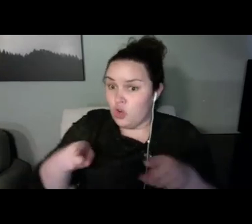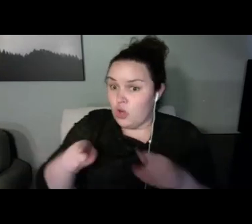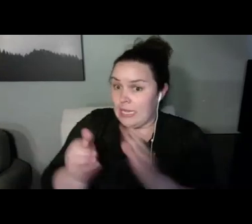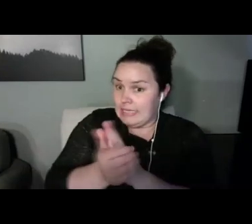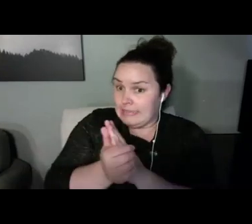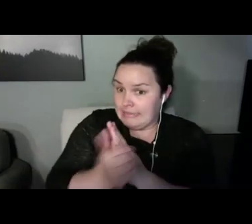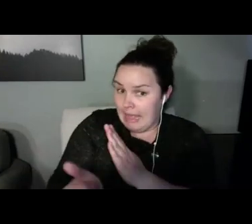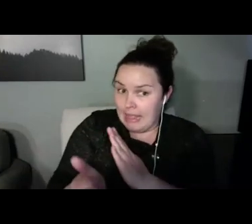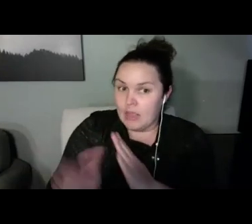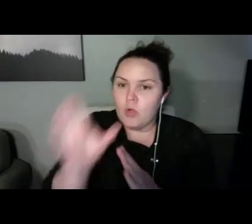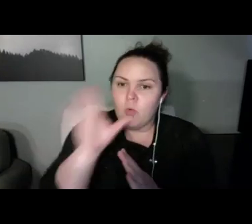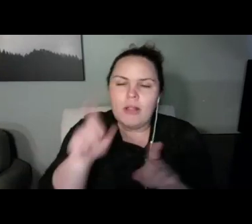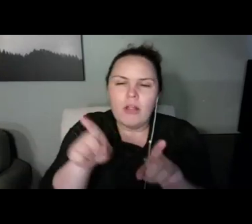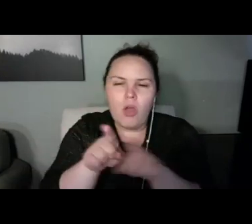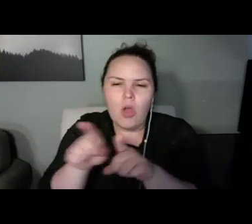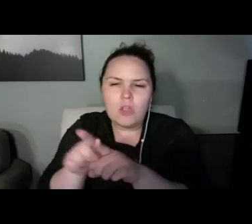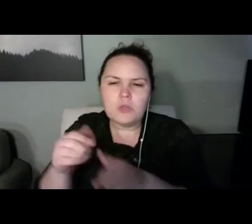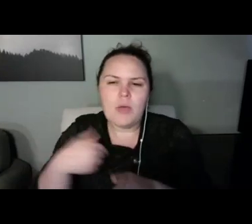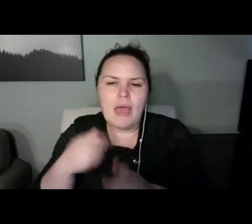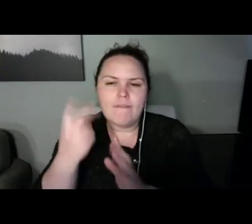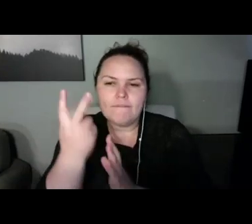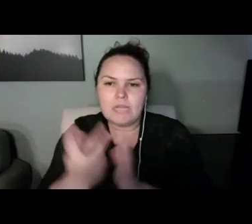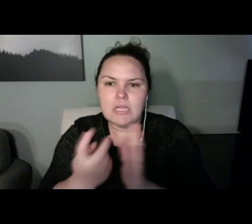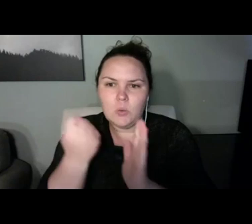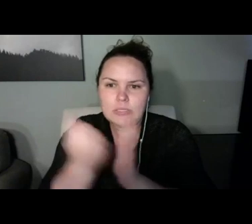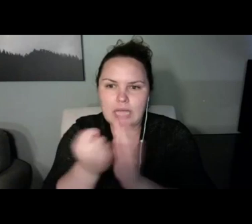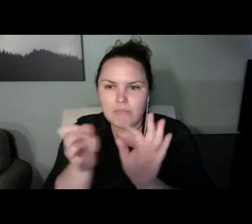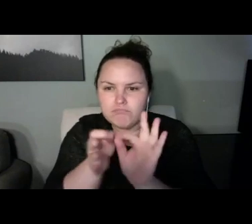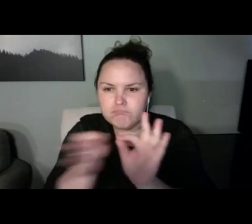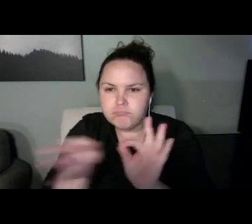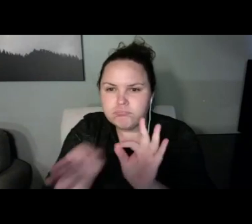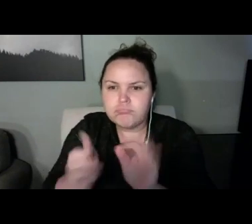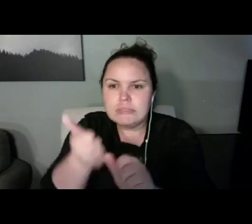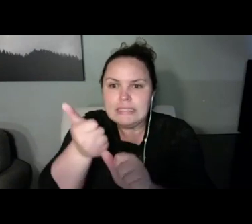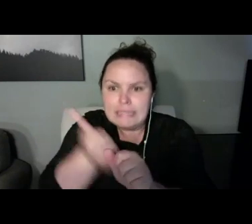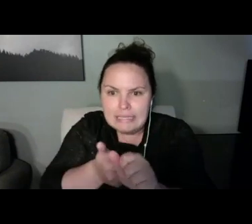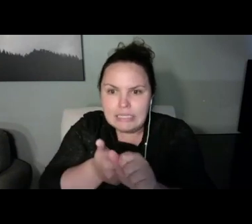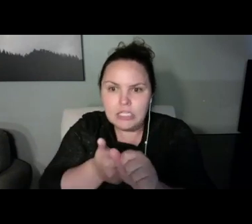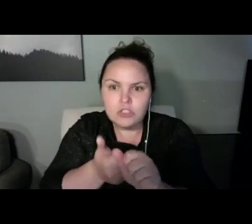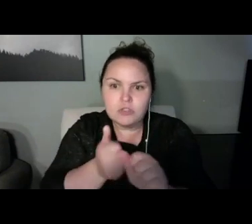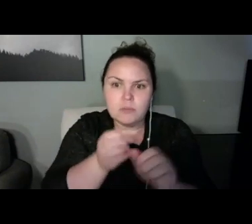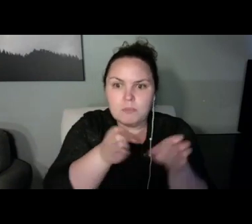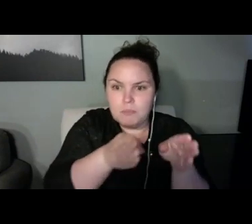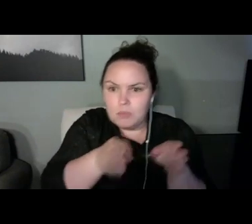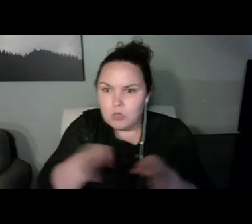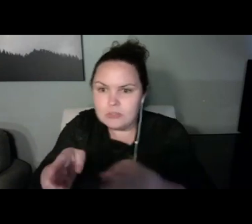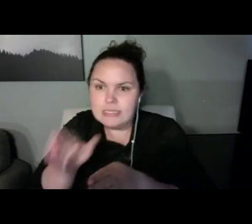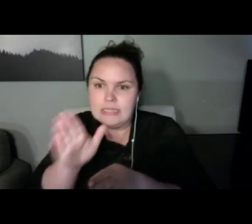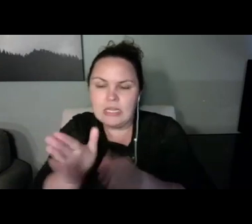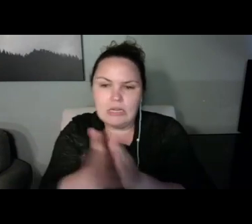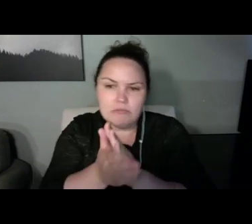there will also be video descriptions of each participant and their talent.